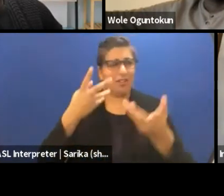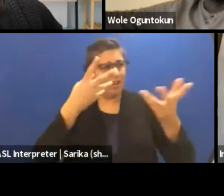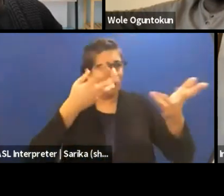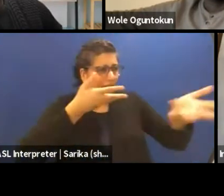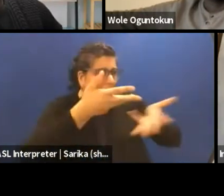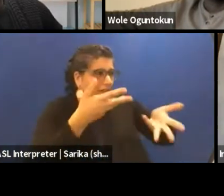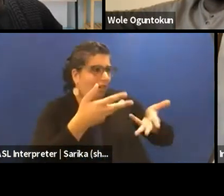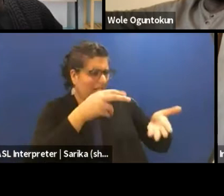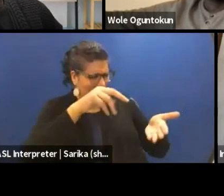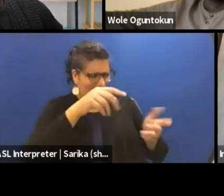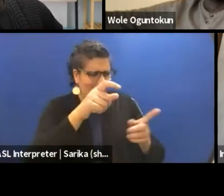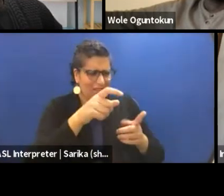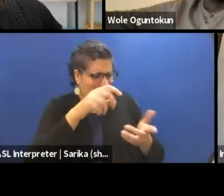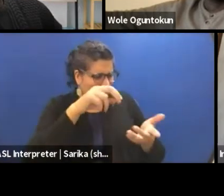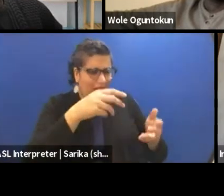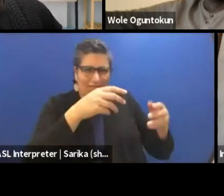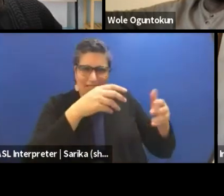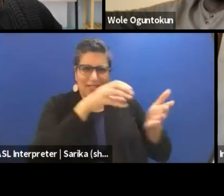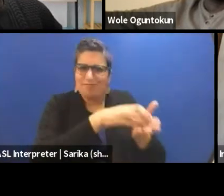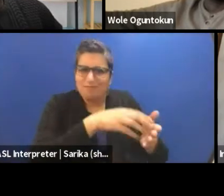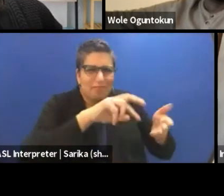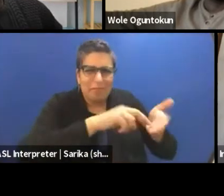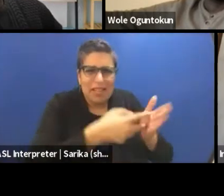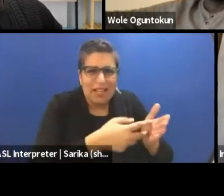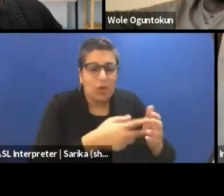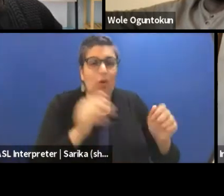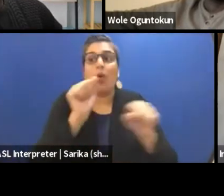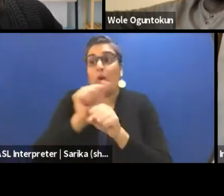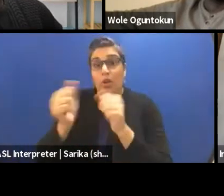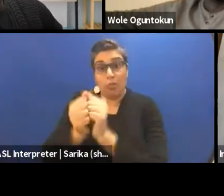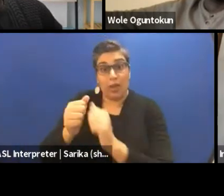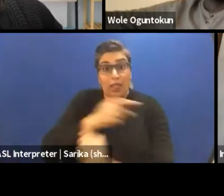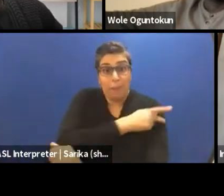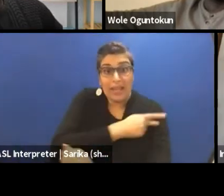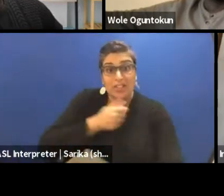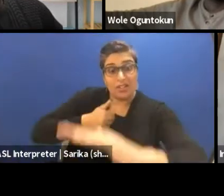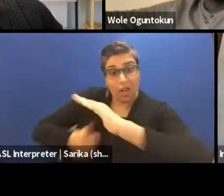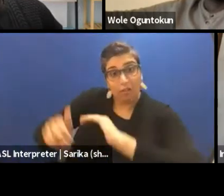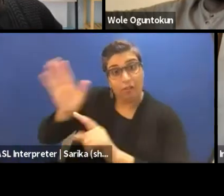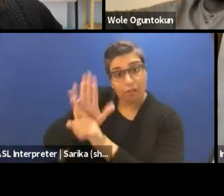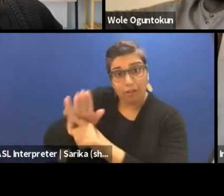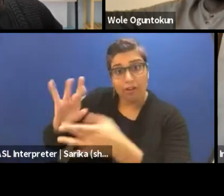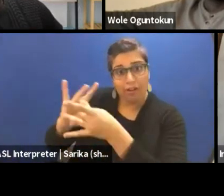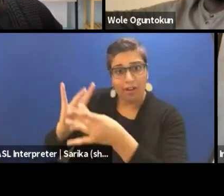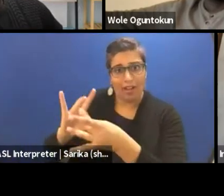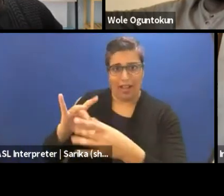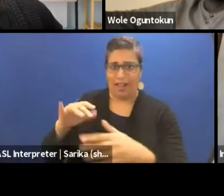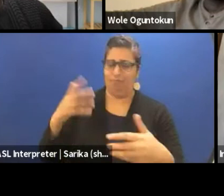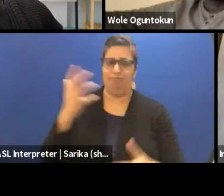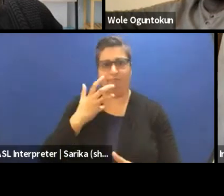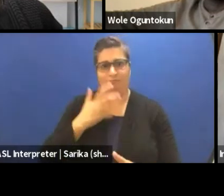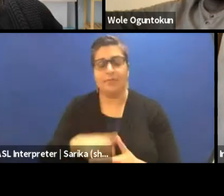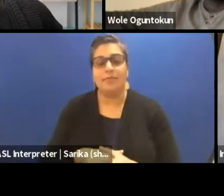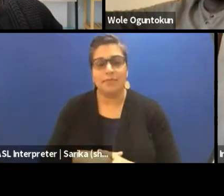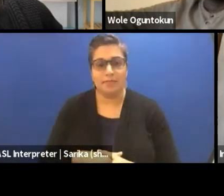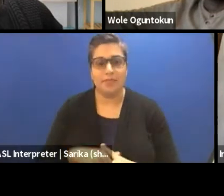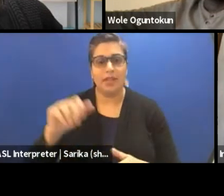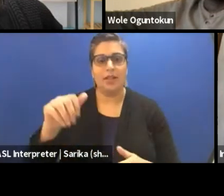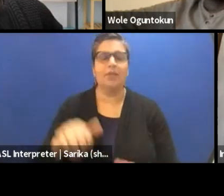We worked with patients under the doctors supervision and other nurses and for us this was a dramaturge. Another time we were working